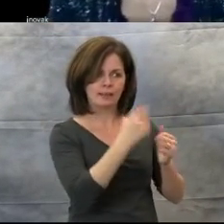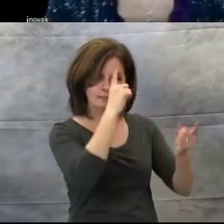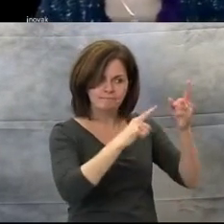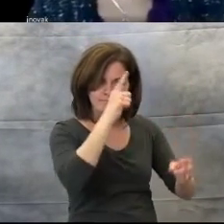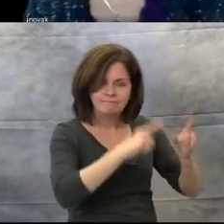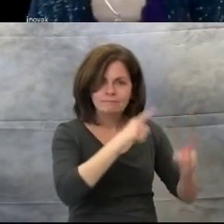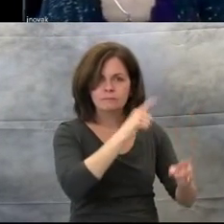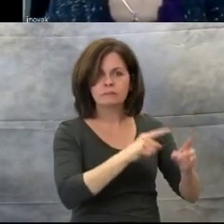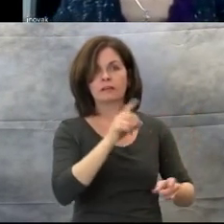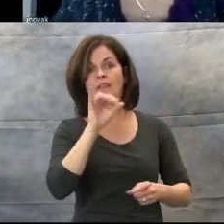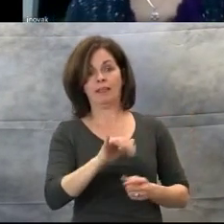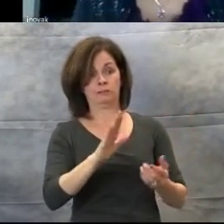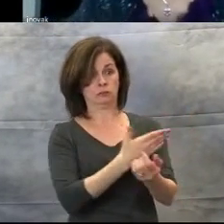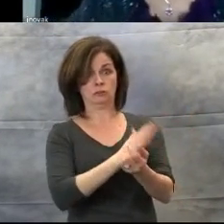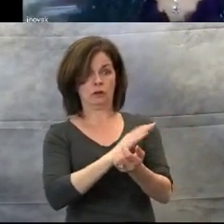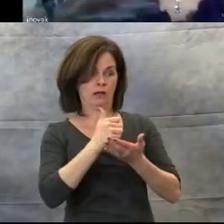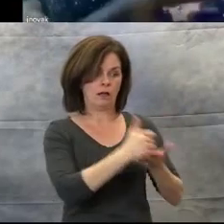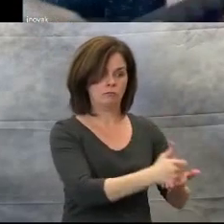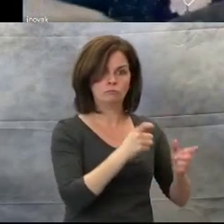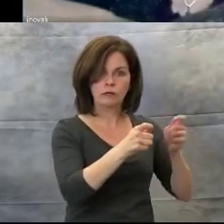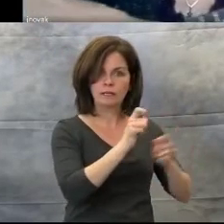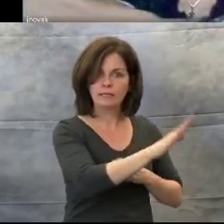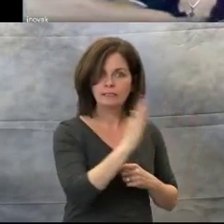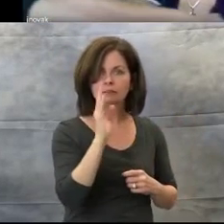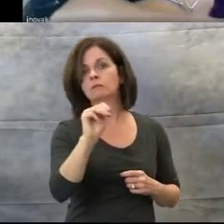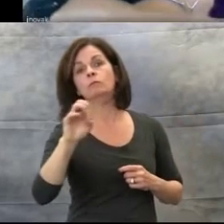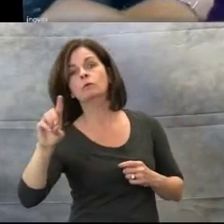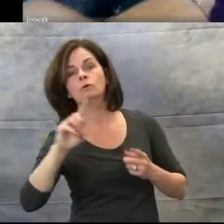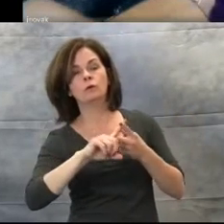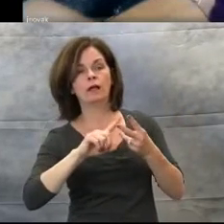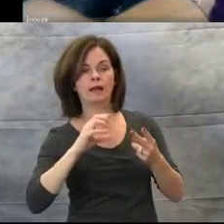better for the next activity. I'd like to share with you.